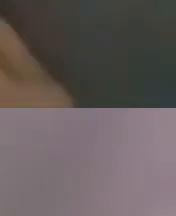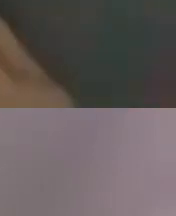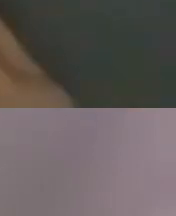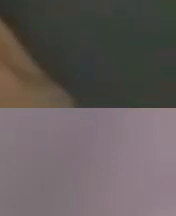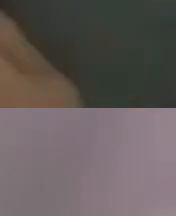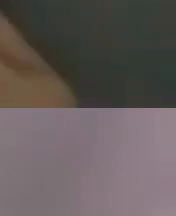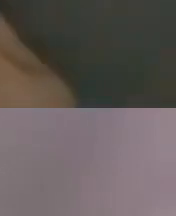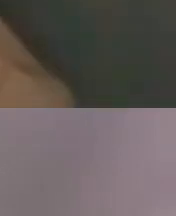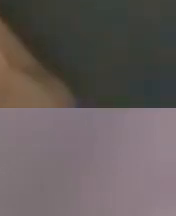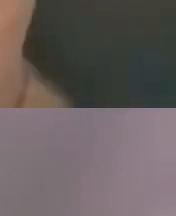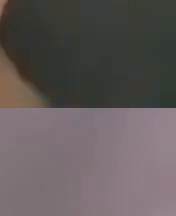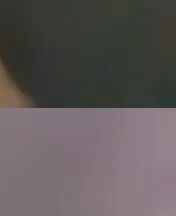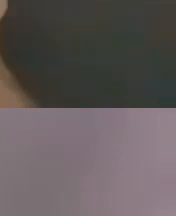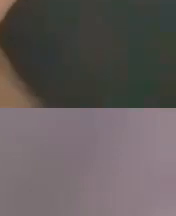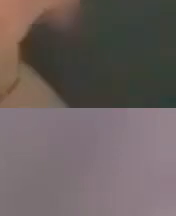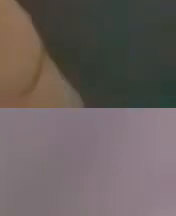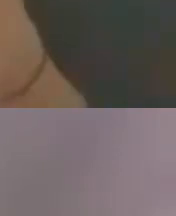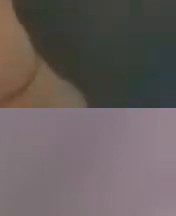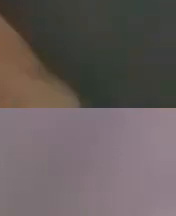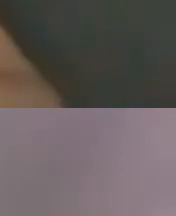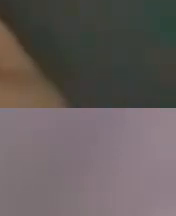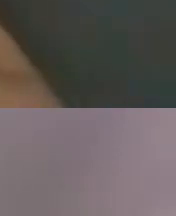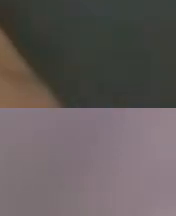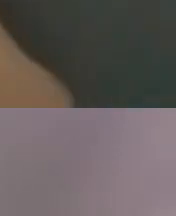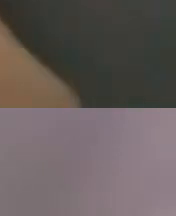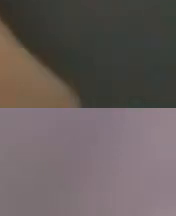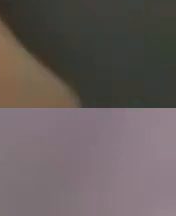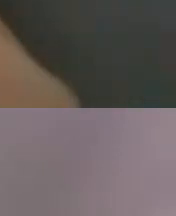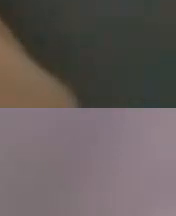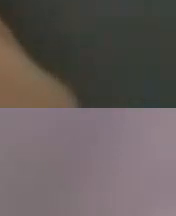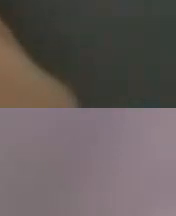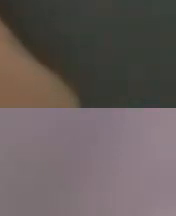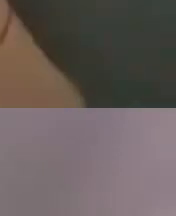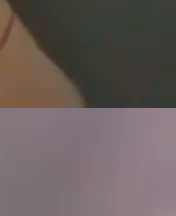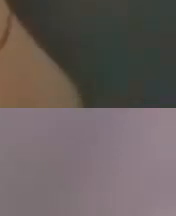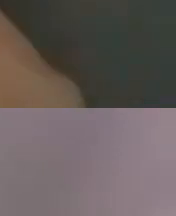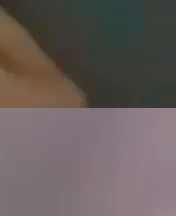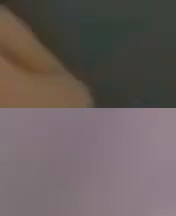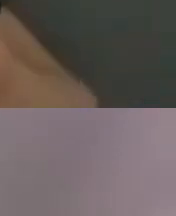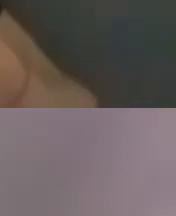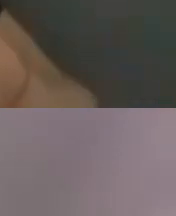direct advocacy to the employers and we can assist with or draft a charge with the equal